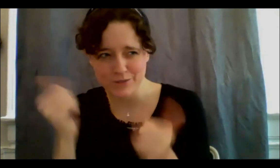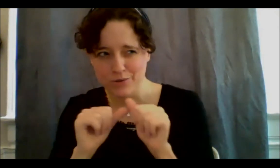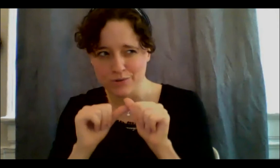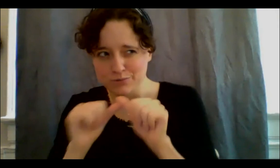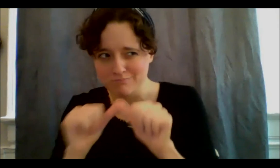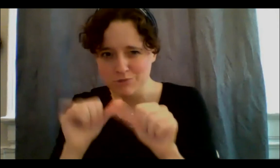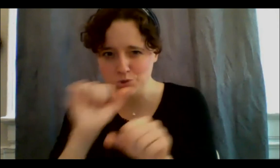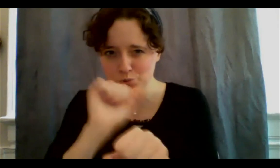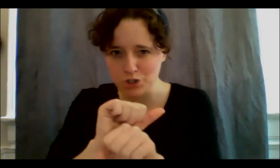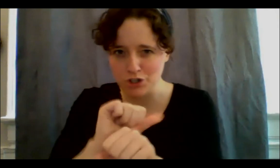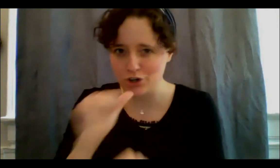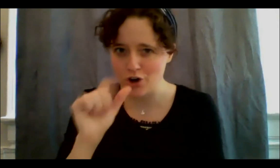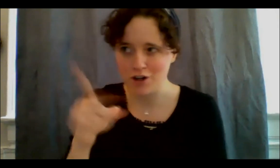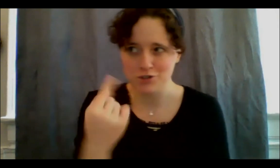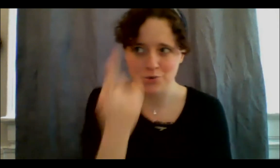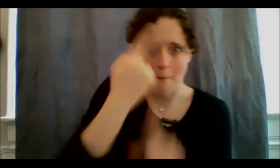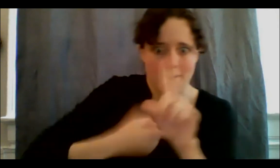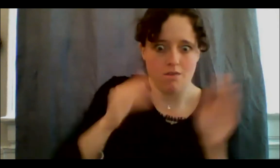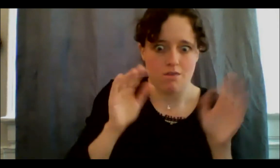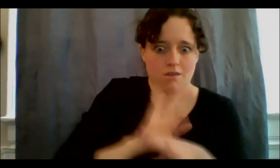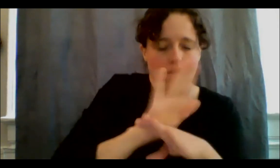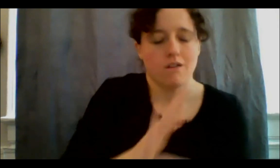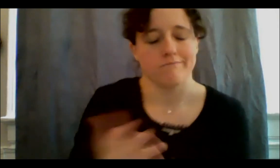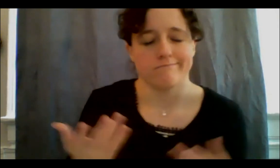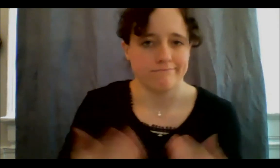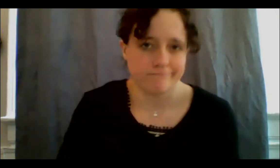be as busy as I am with activism that there's no end in sight because we're